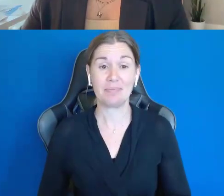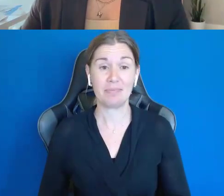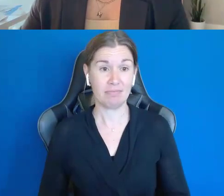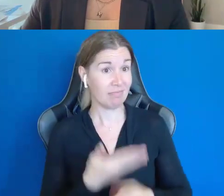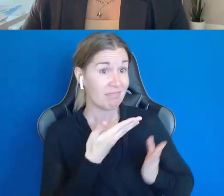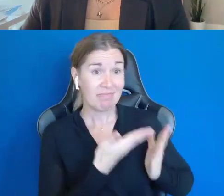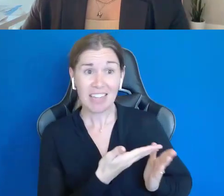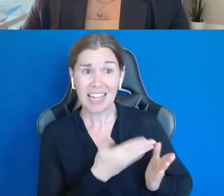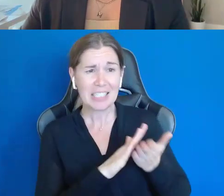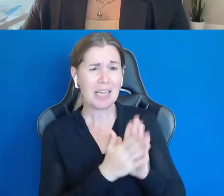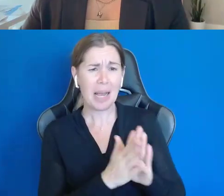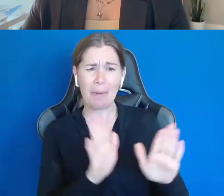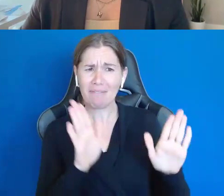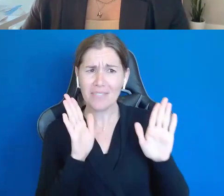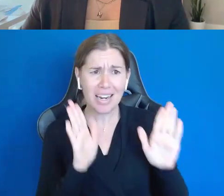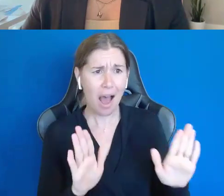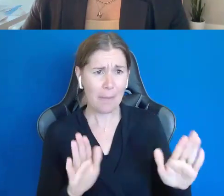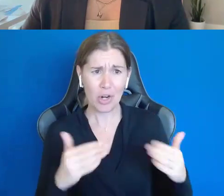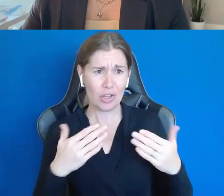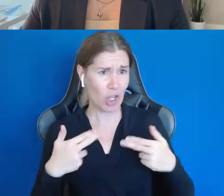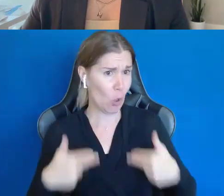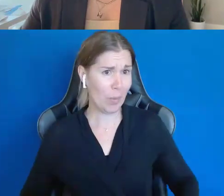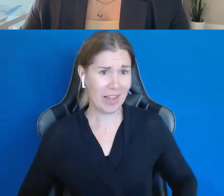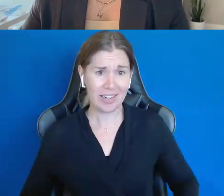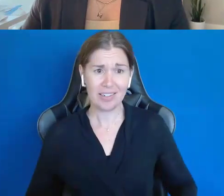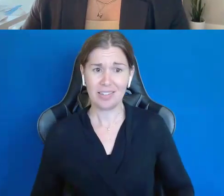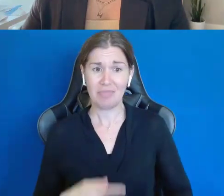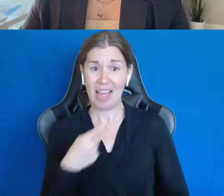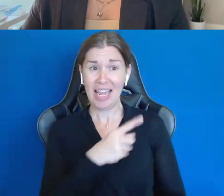become a phenomenal human. He's part of the world.